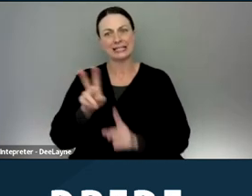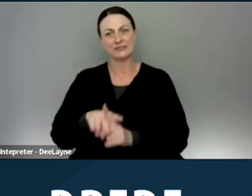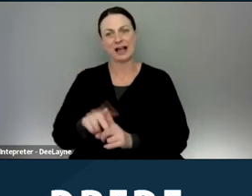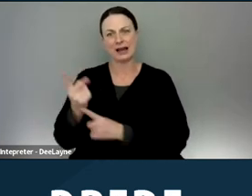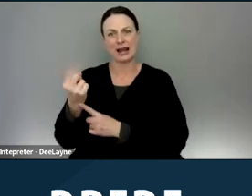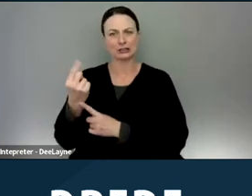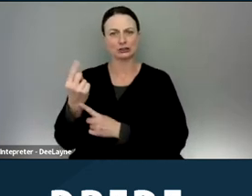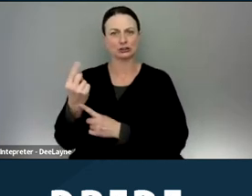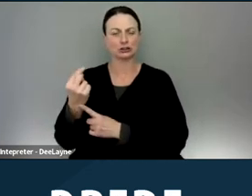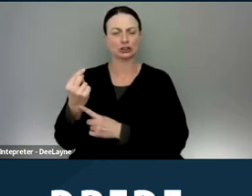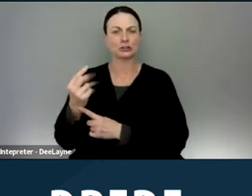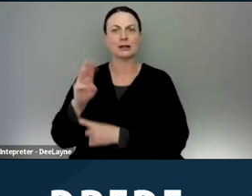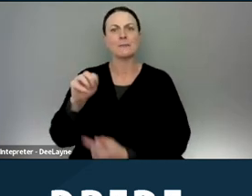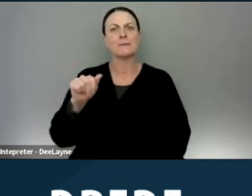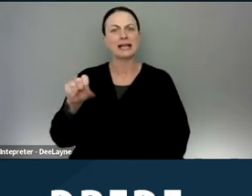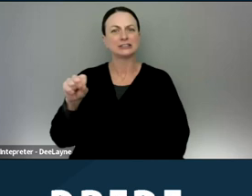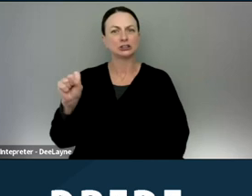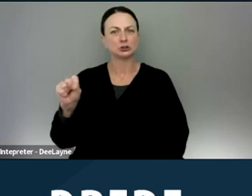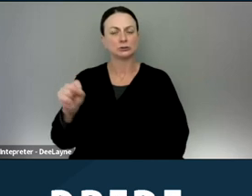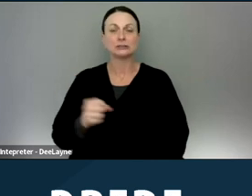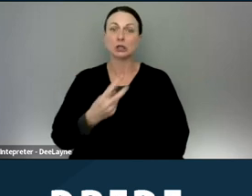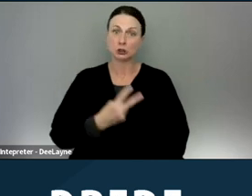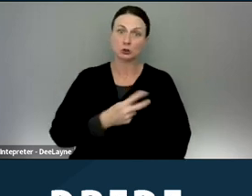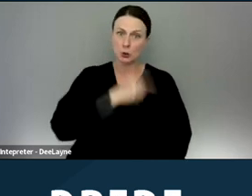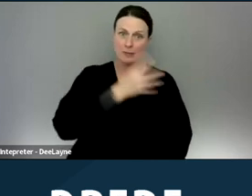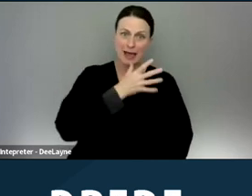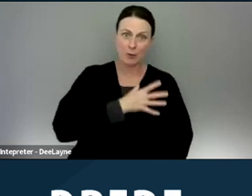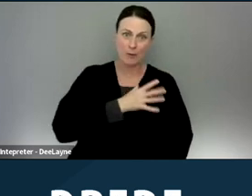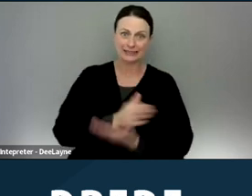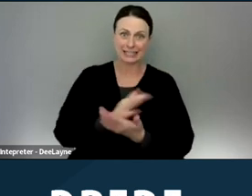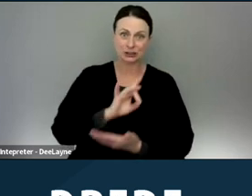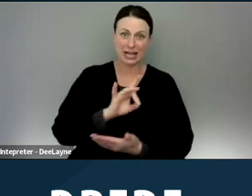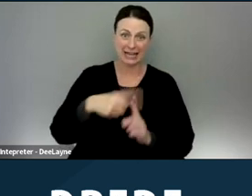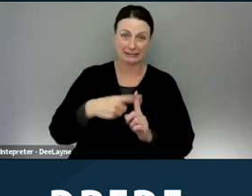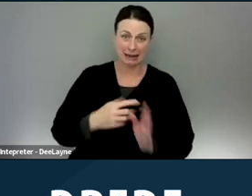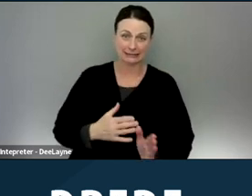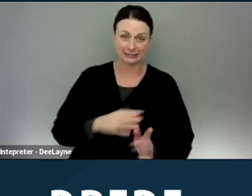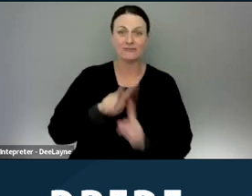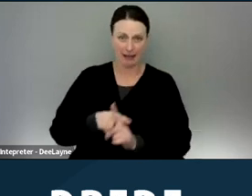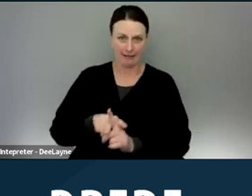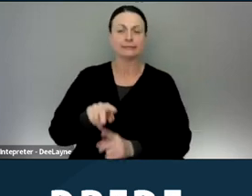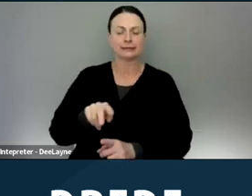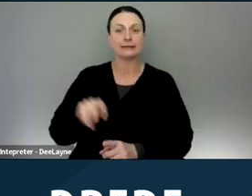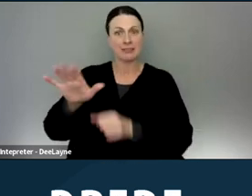at a Massachusetts, two black women's Section Eight tenants who in that part of the country when you apply,